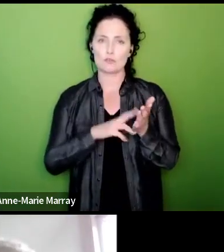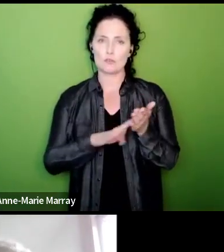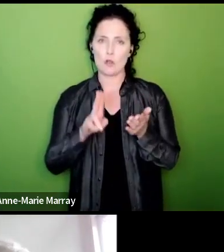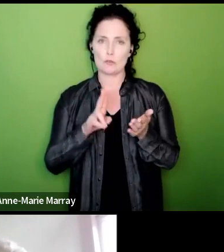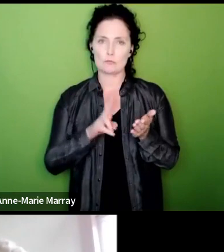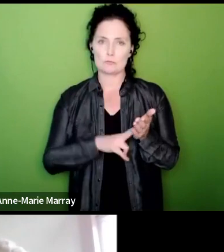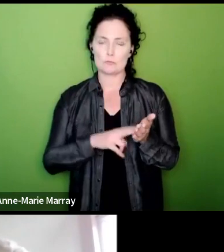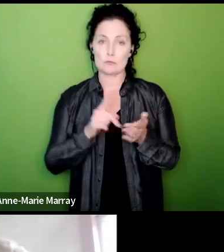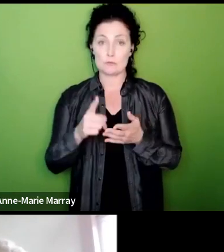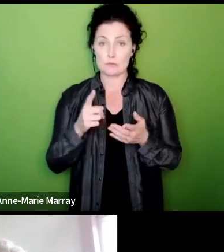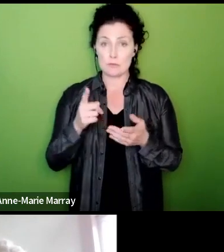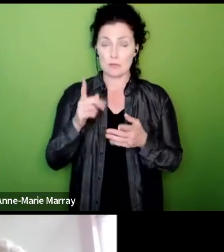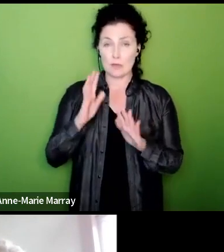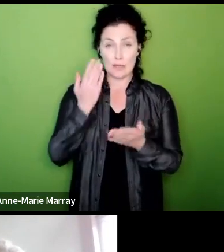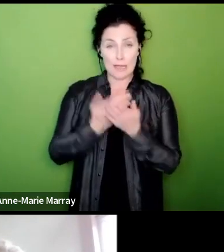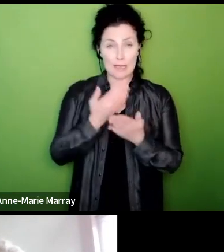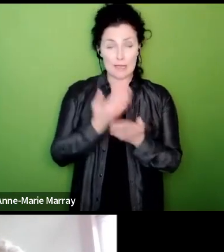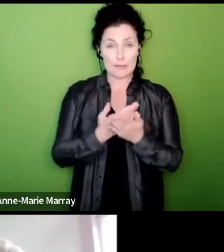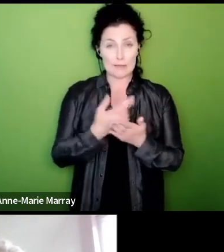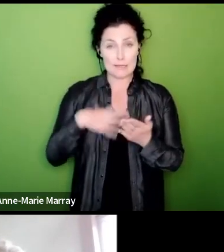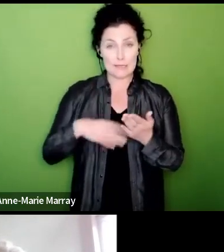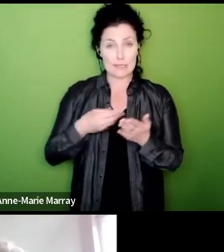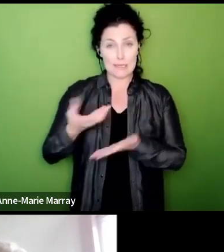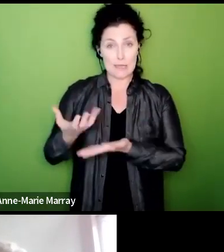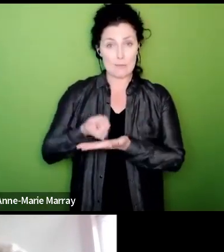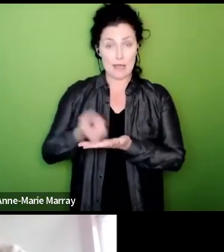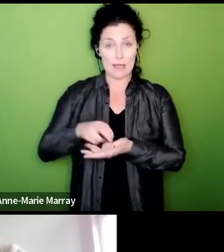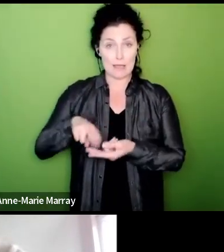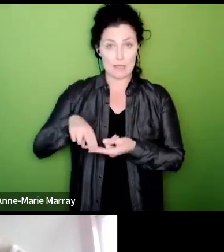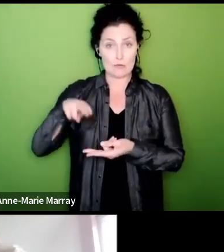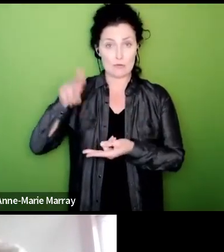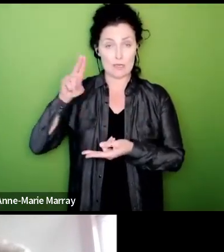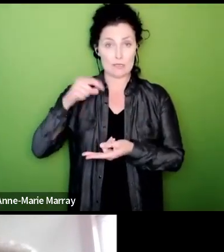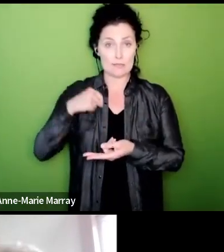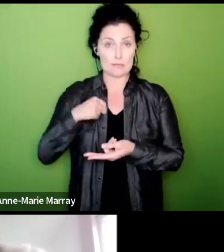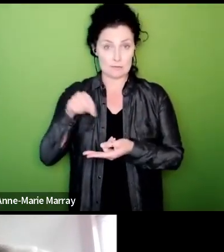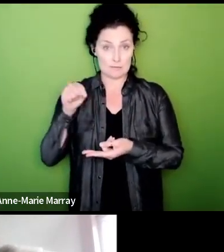that we demand pay increases to survive which will not be detrimental to exist in workplace